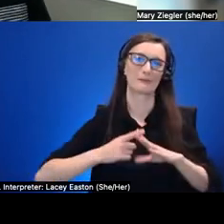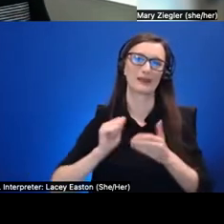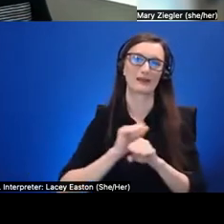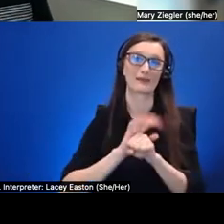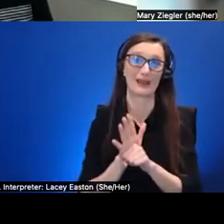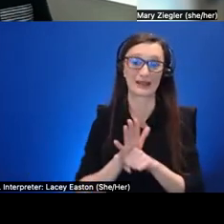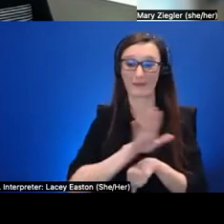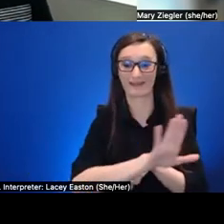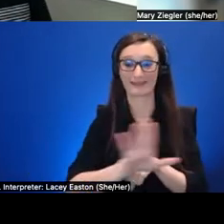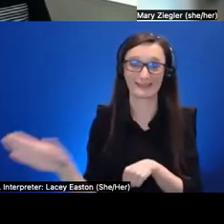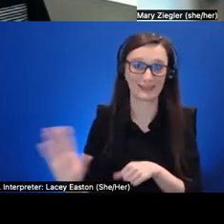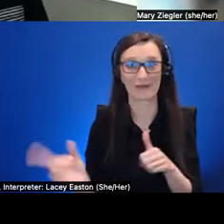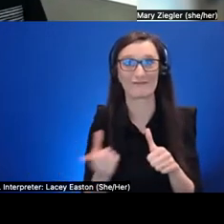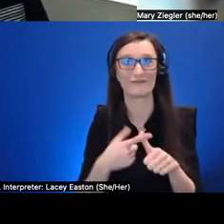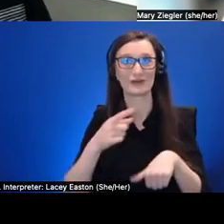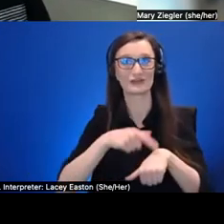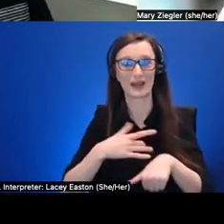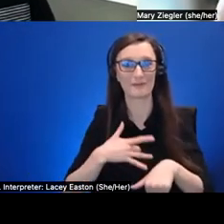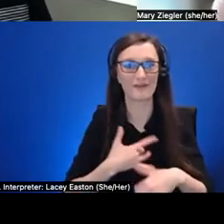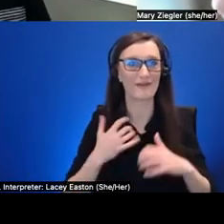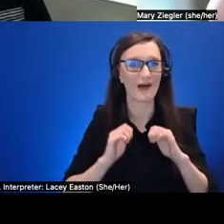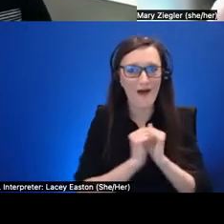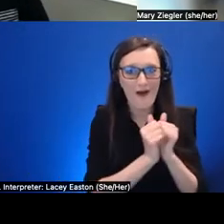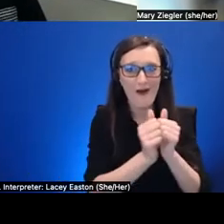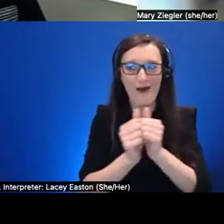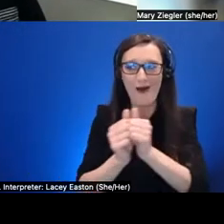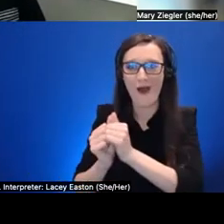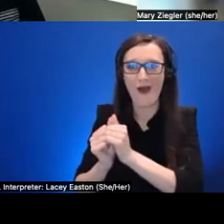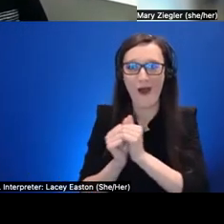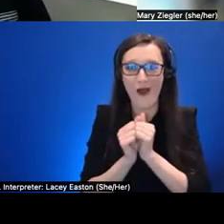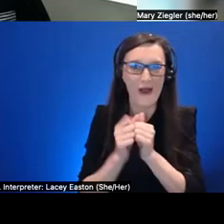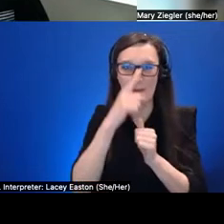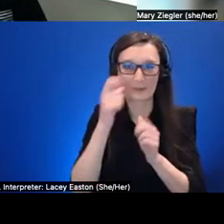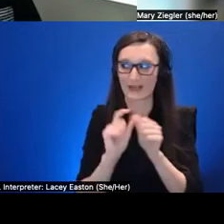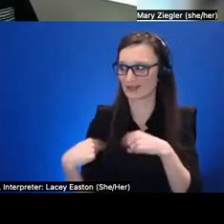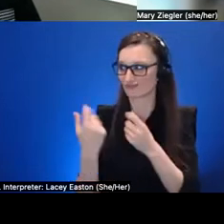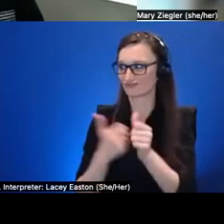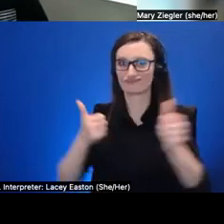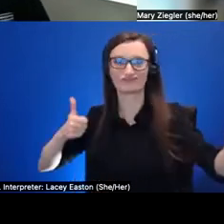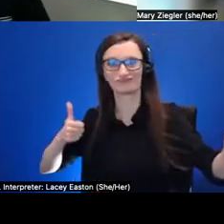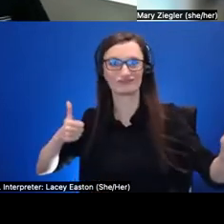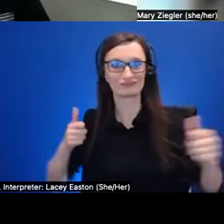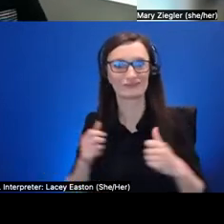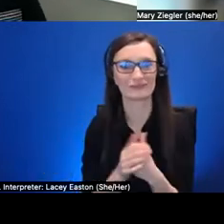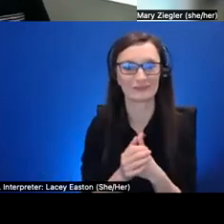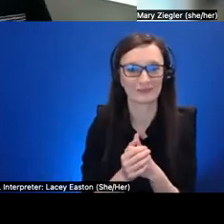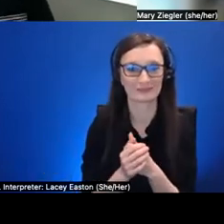they were together you know with be able to kind of um rub elbows so to speak you know virtually